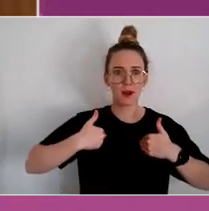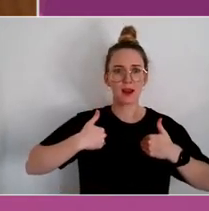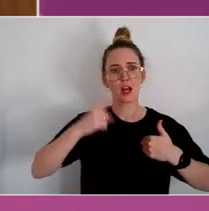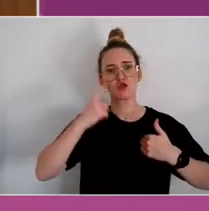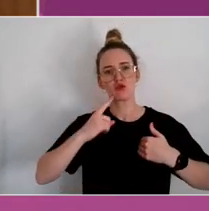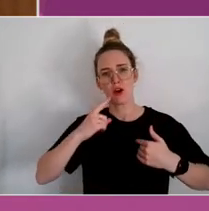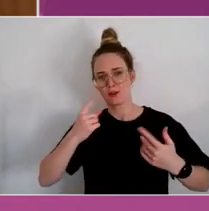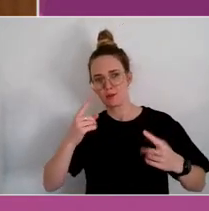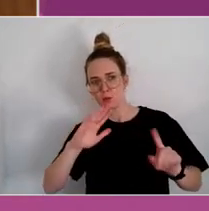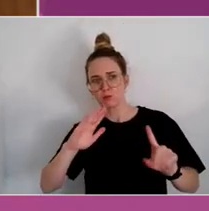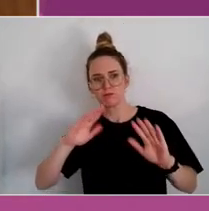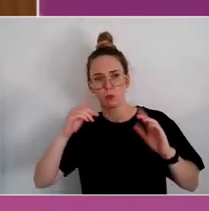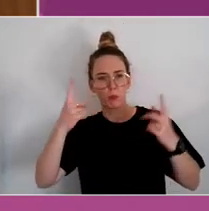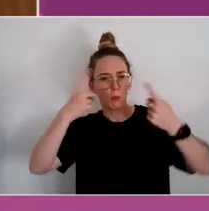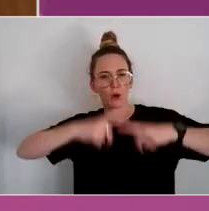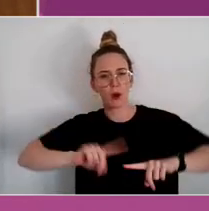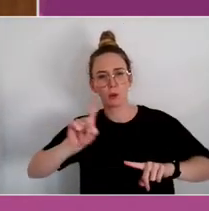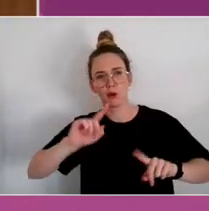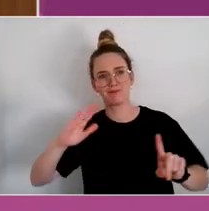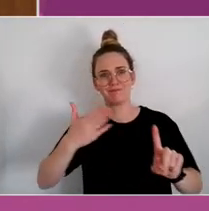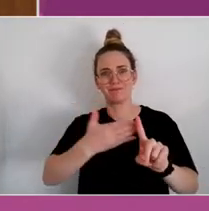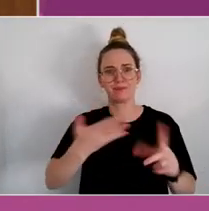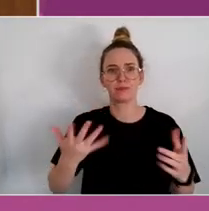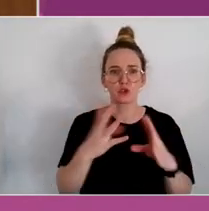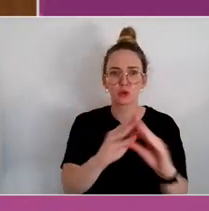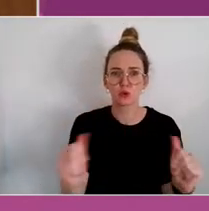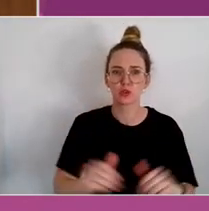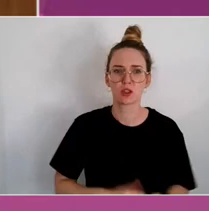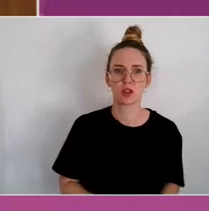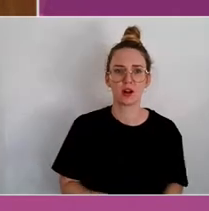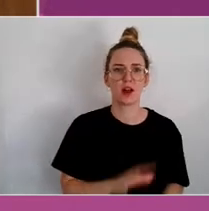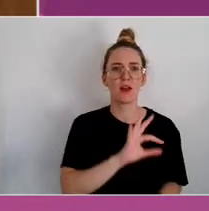Of course, they don't come saying, you know, I know exactly what I want.